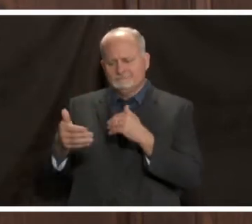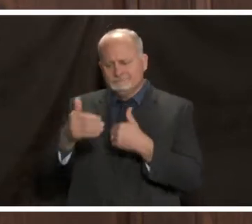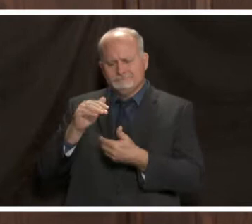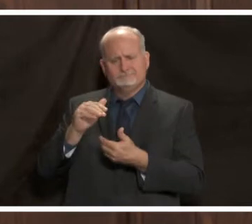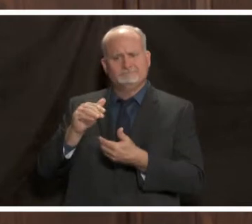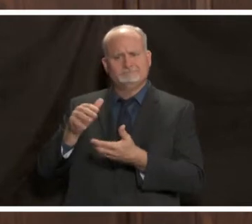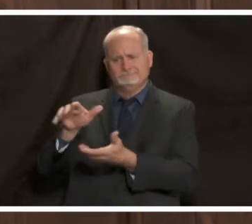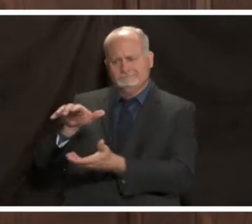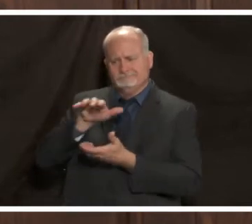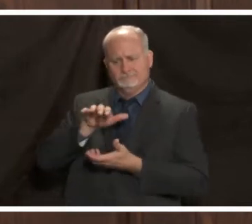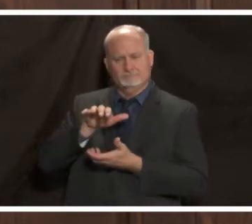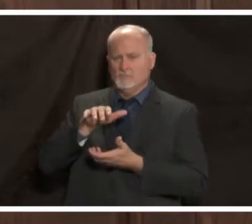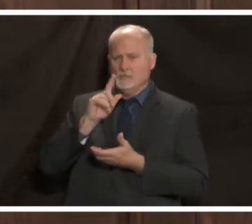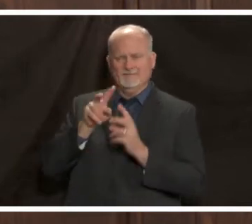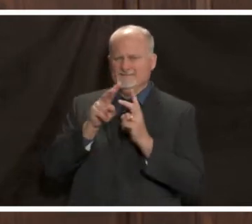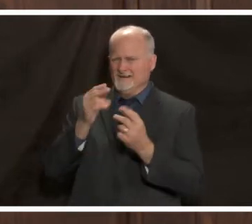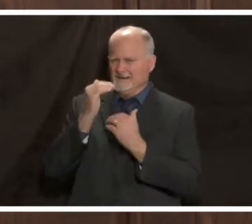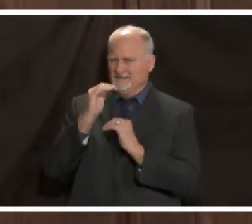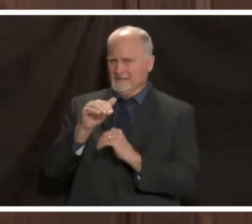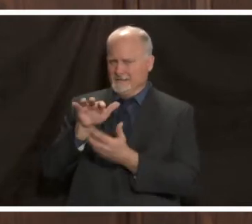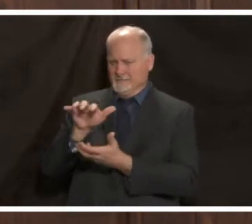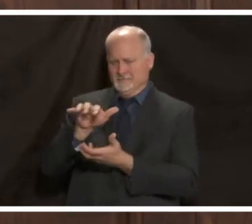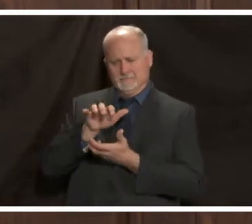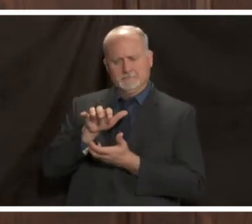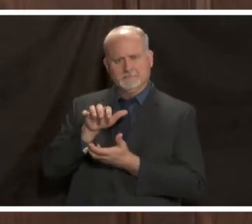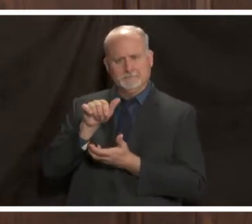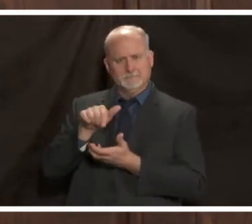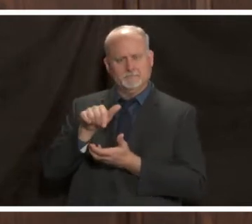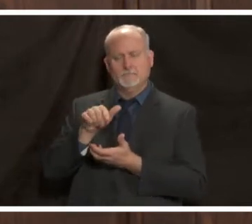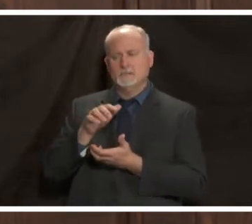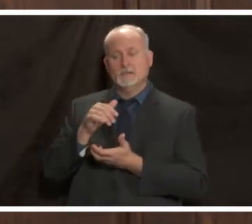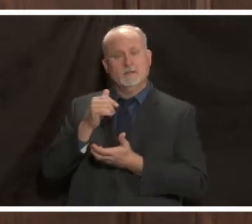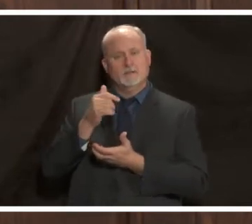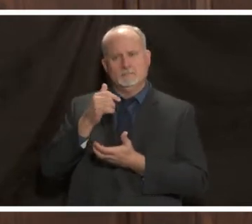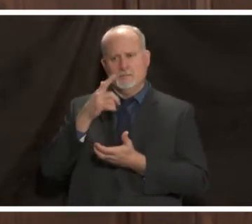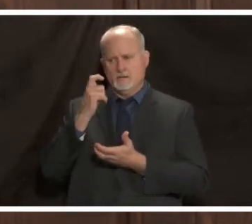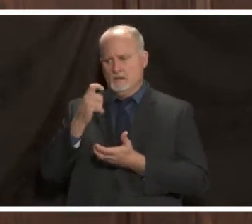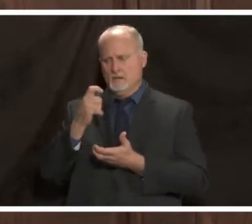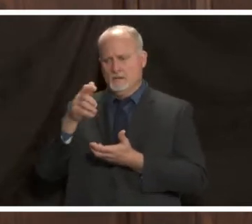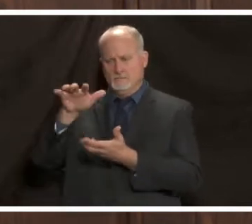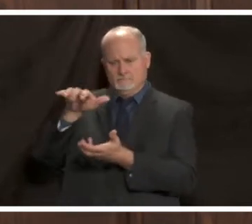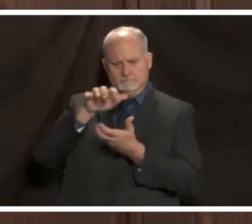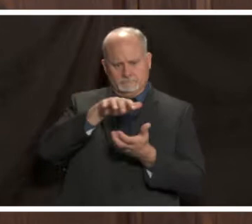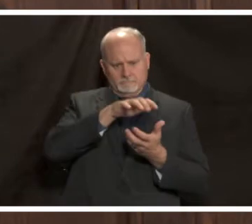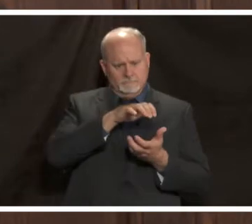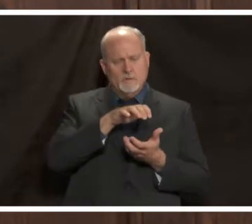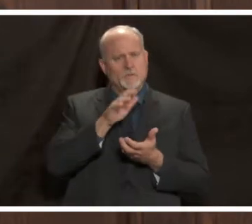very limited supply and because of the logistics reason it's going to be hard to get to the general